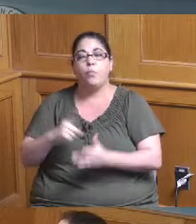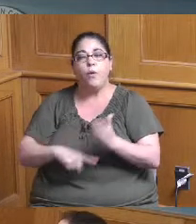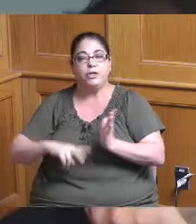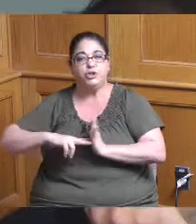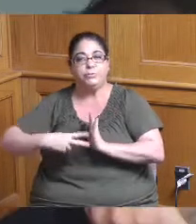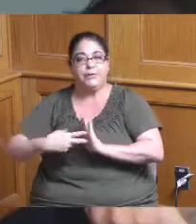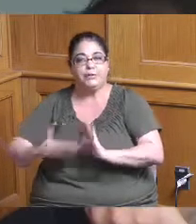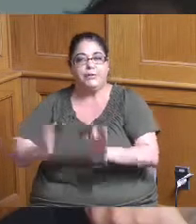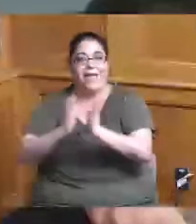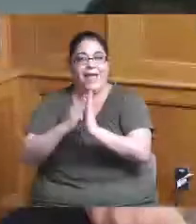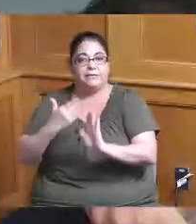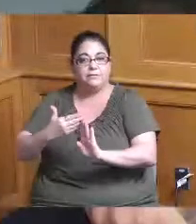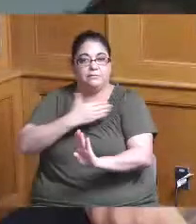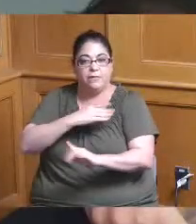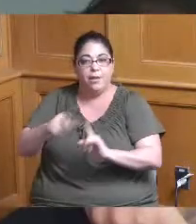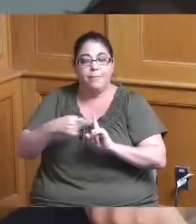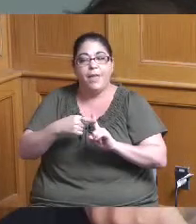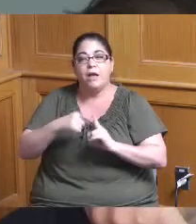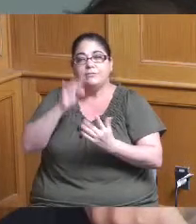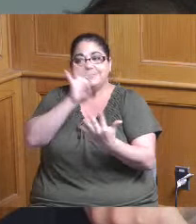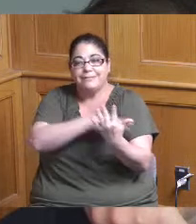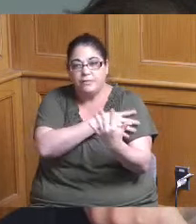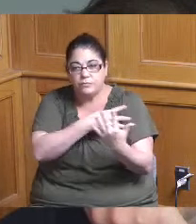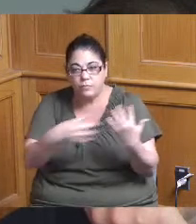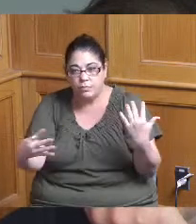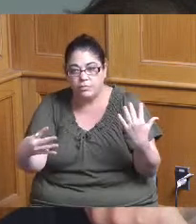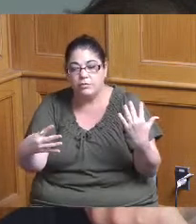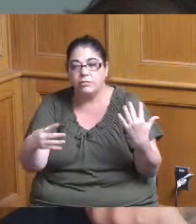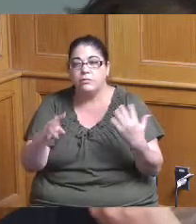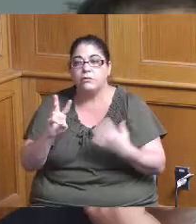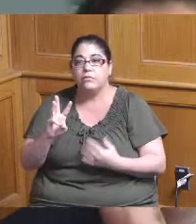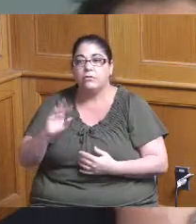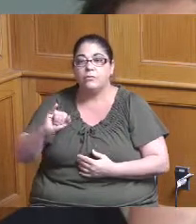scheduling on the project specifically on the I'm thinking about the whip project so I know